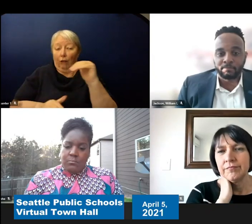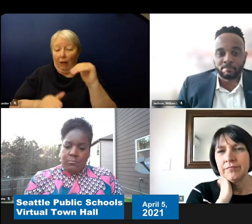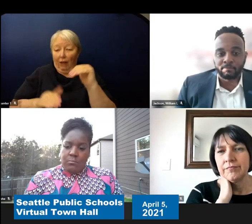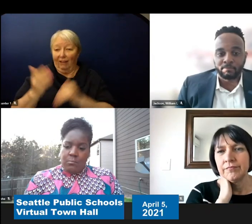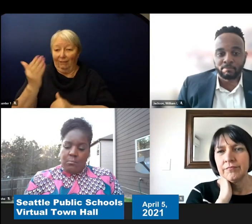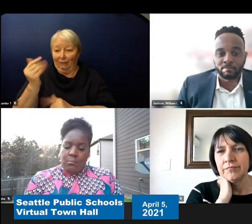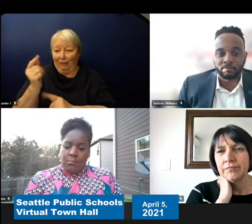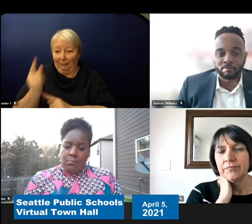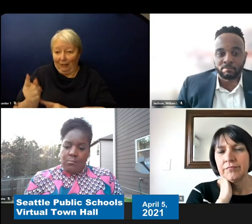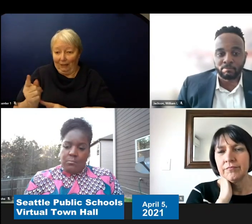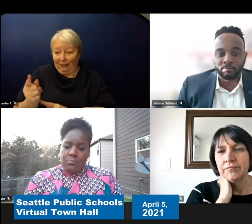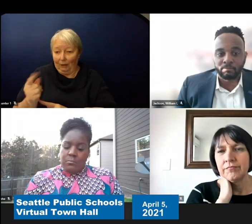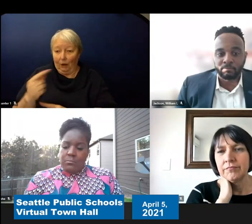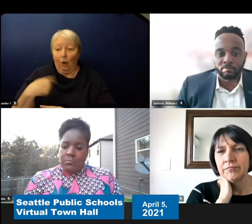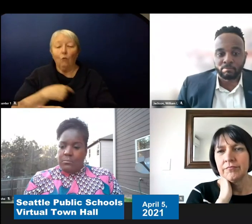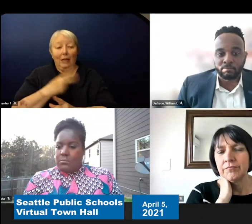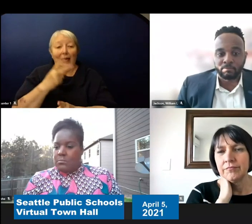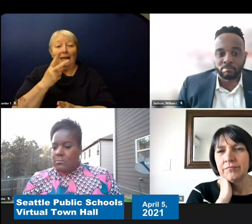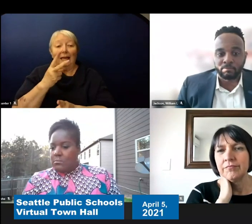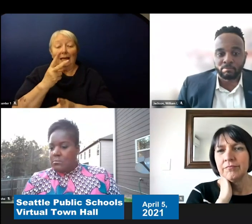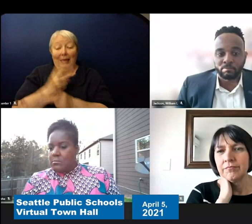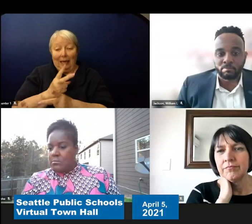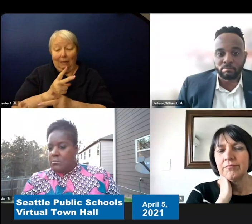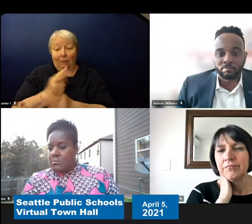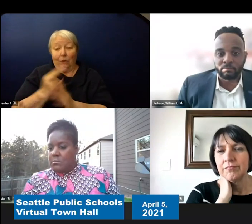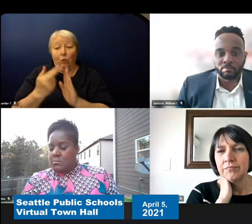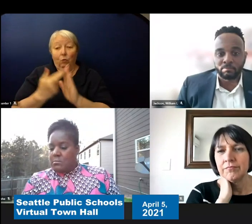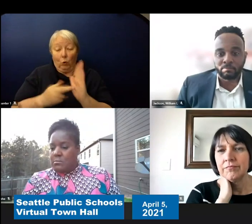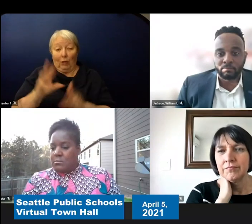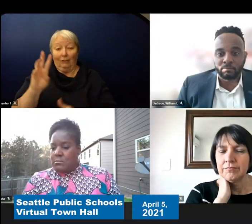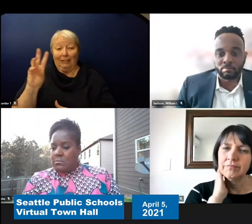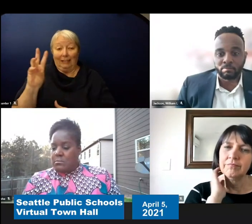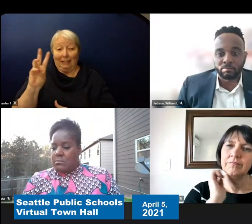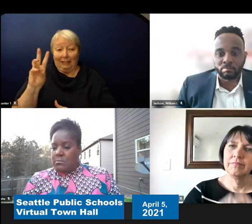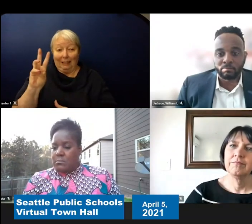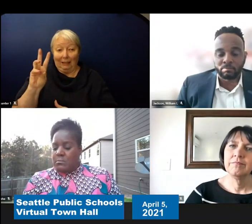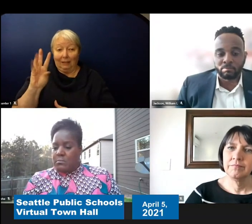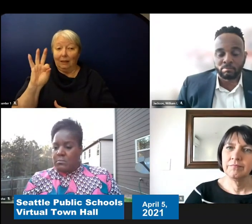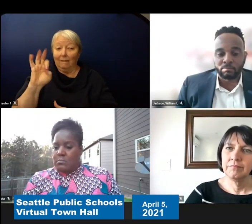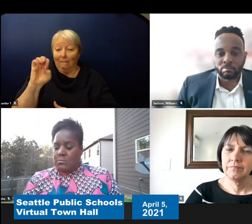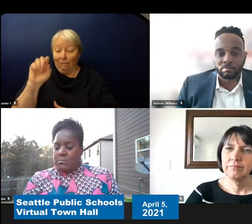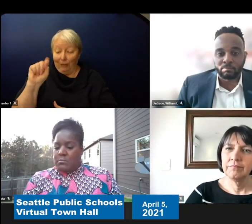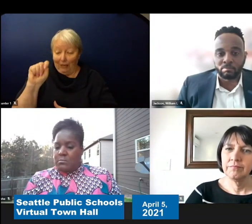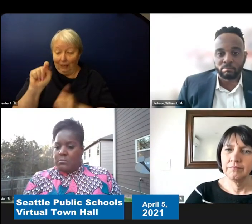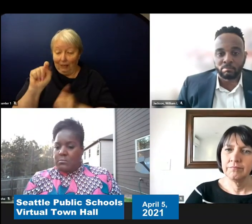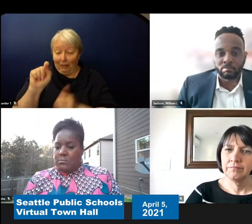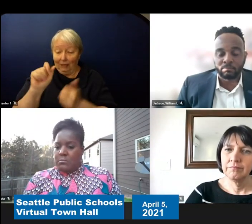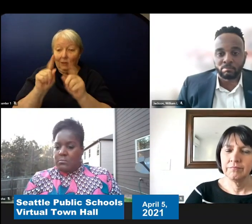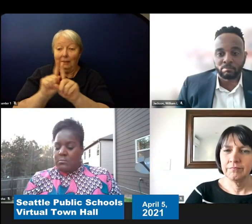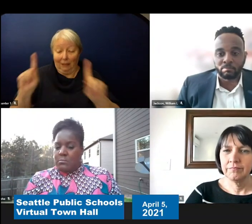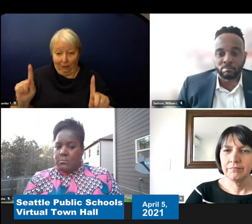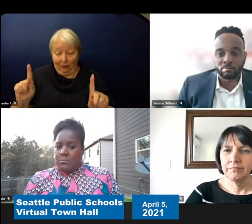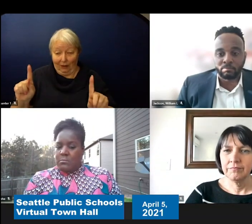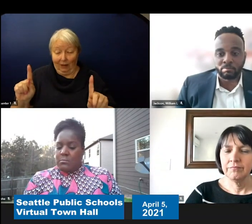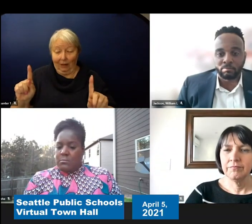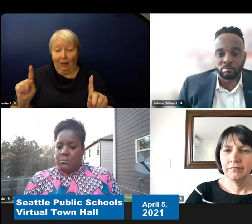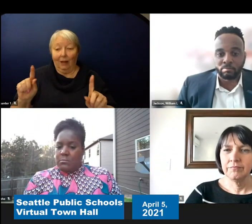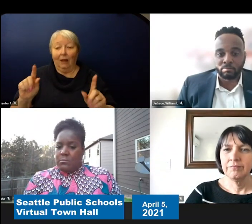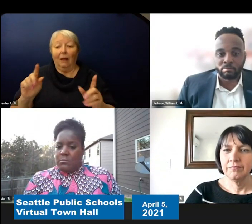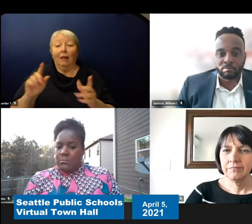tracing where students and/or staff or both will not be identified for the most part as being close contacts as long